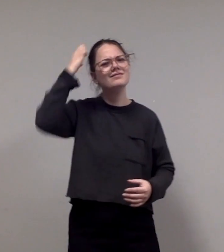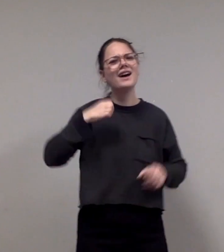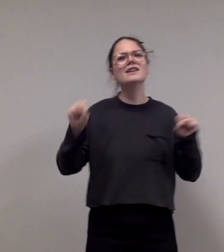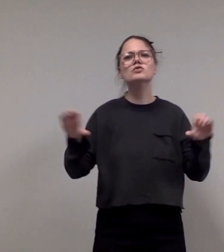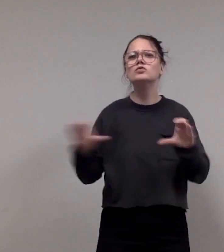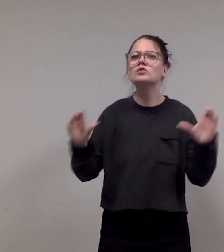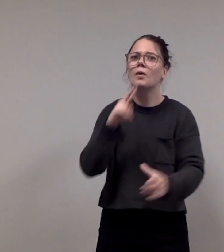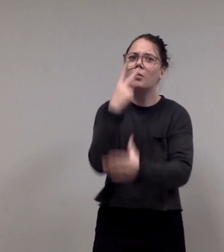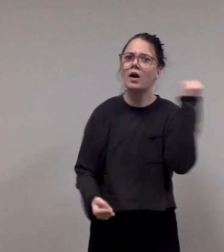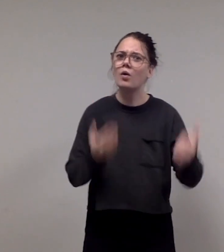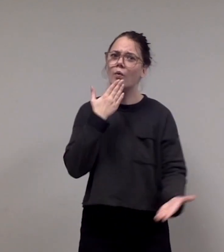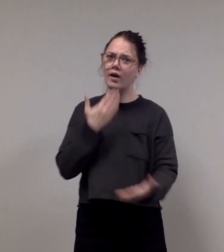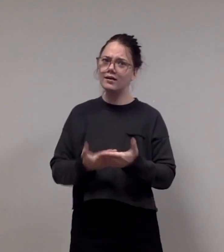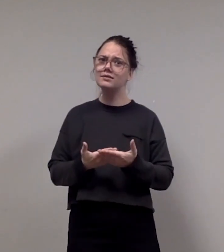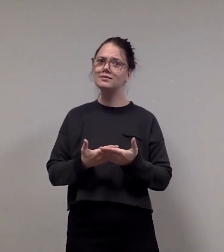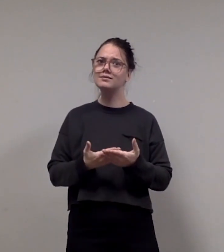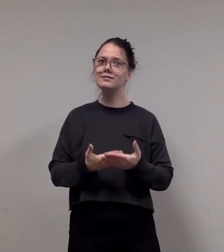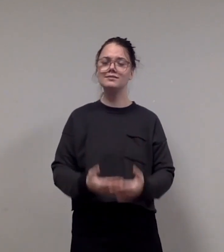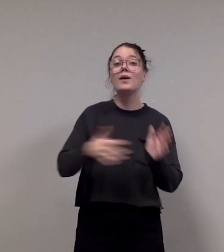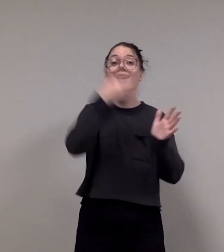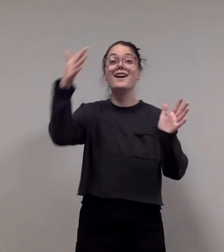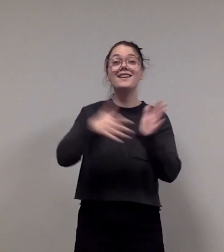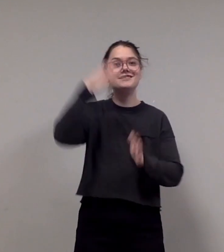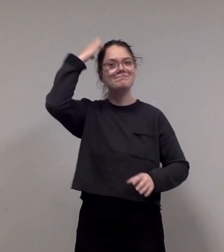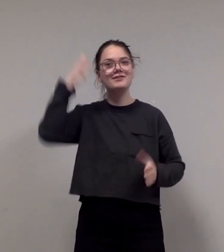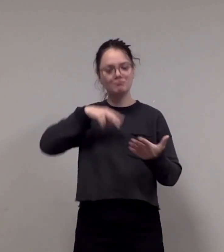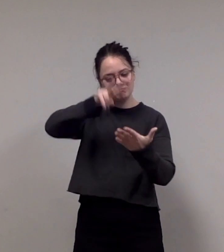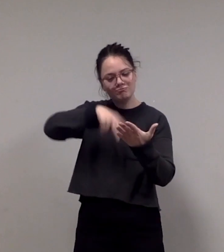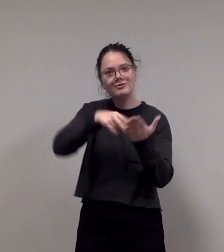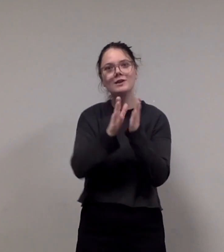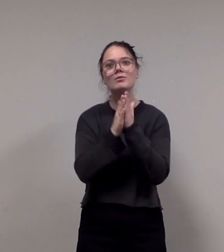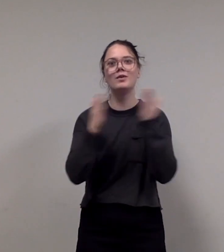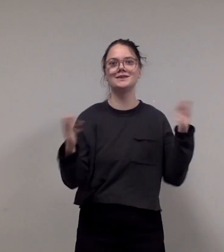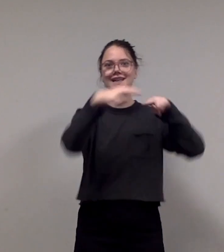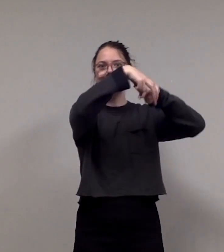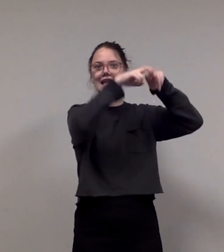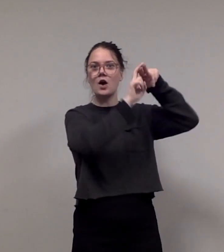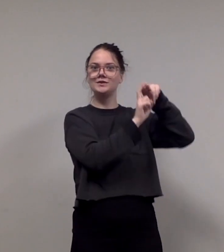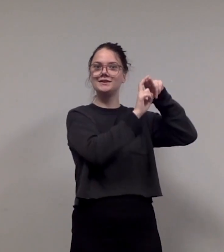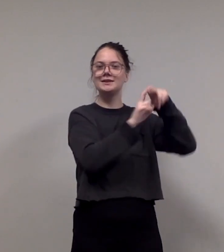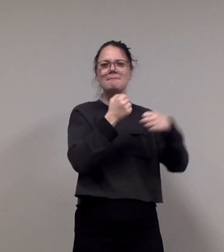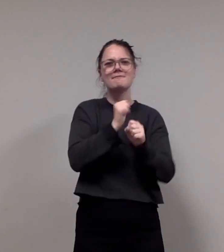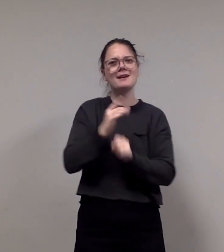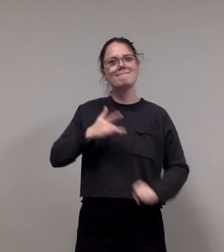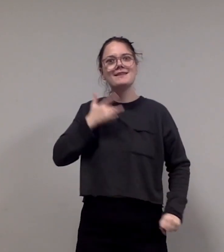Every now and then, Esther reads upside down. It makes her feel like she's in a spaceship.